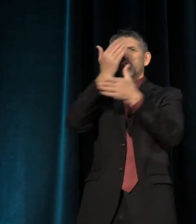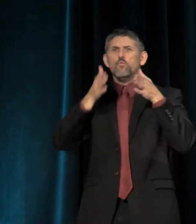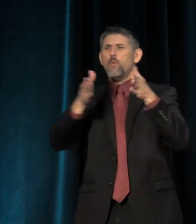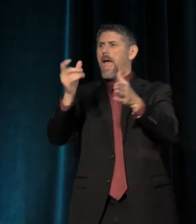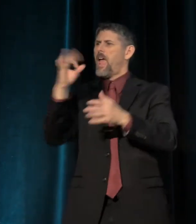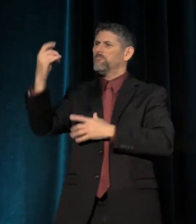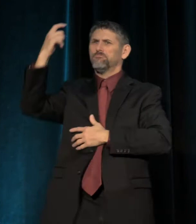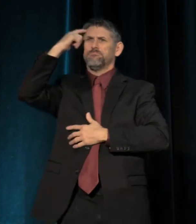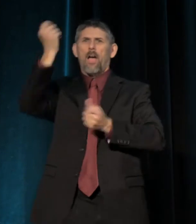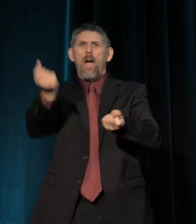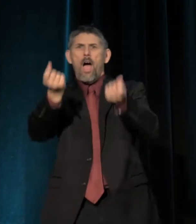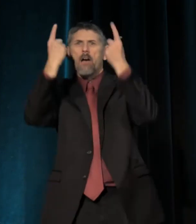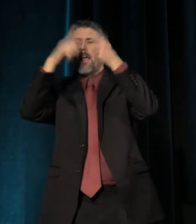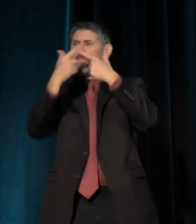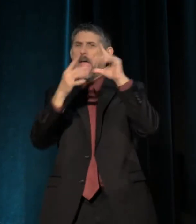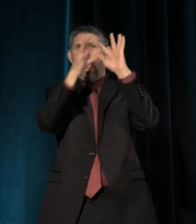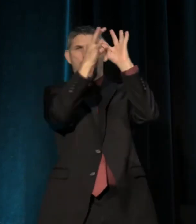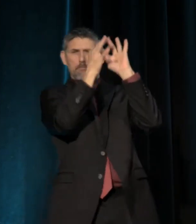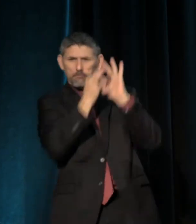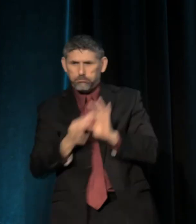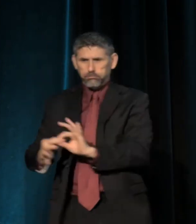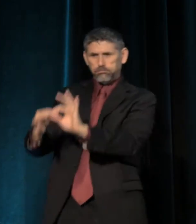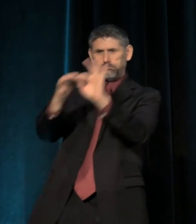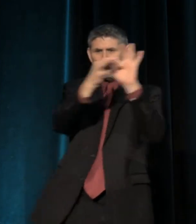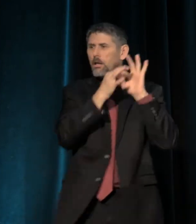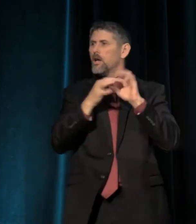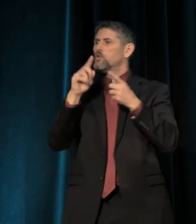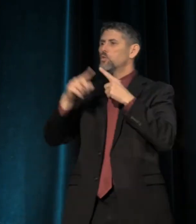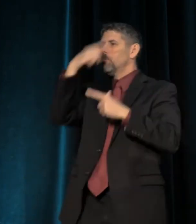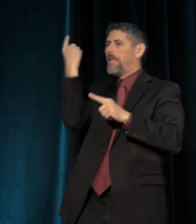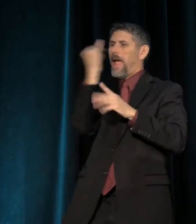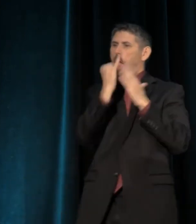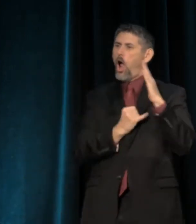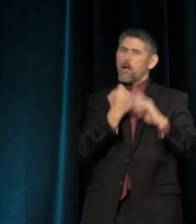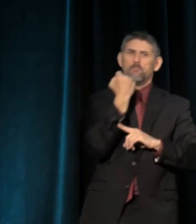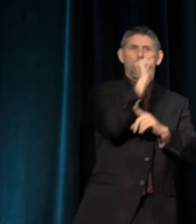that then cohered into the Black Arts Movement. And then we saw this flowering, right?